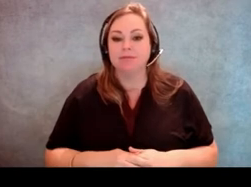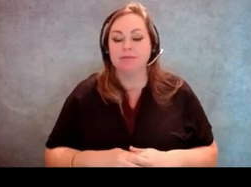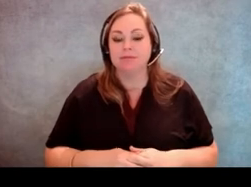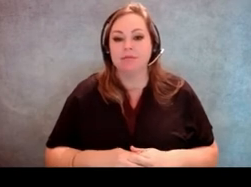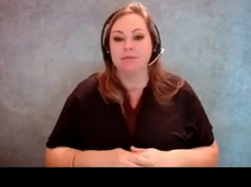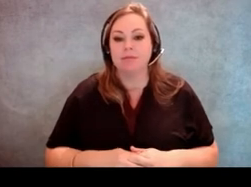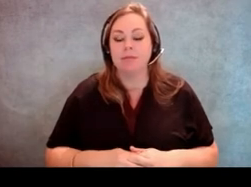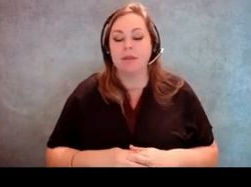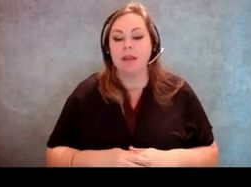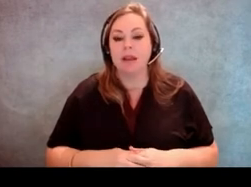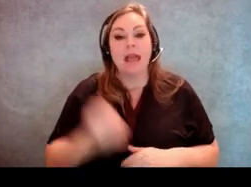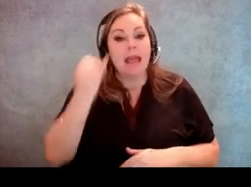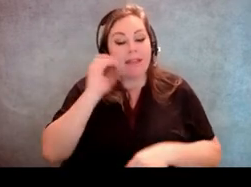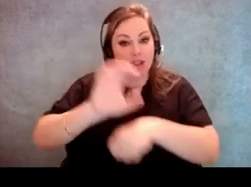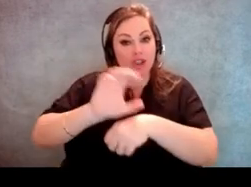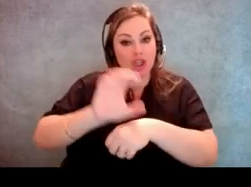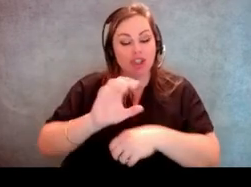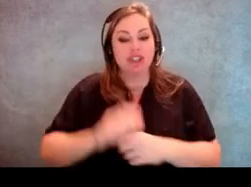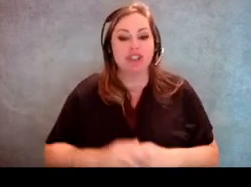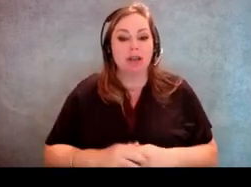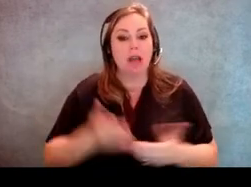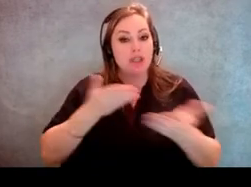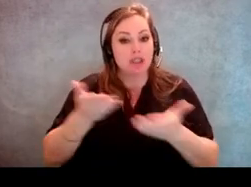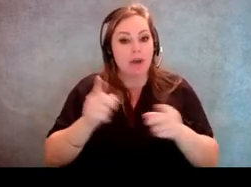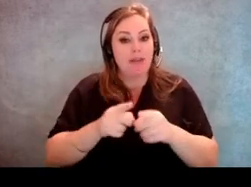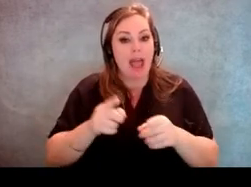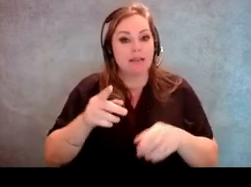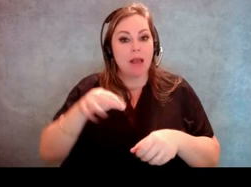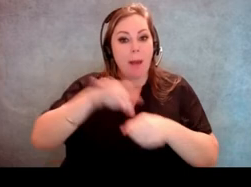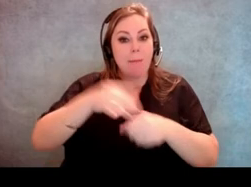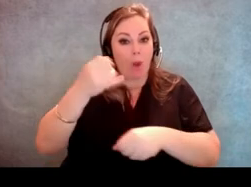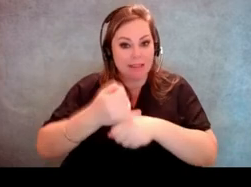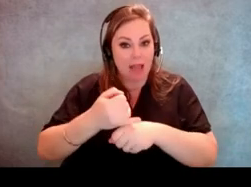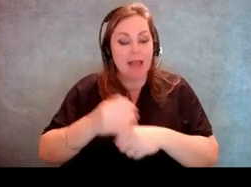I'll tell you that if at church is serving as a polling site, it has agreed.